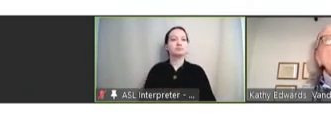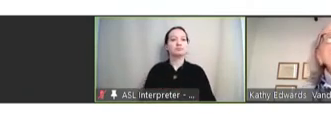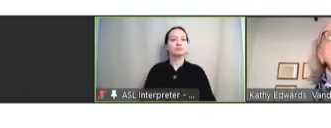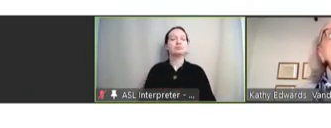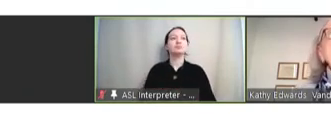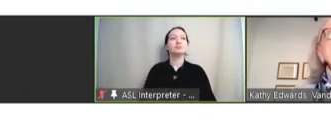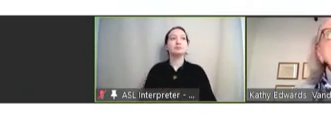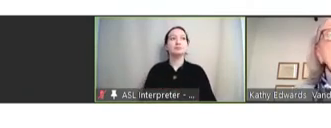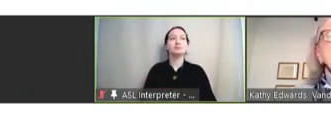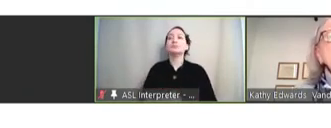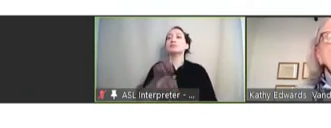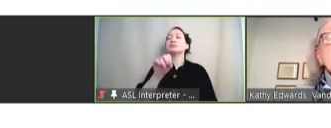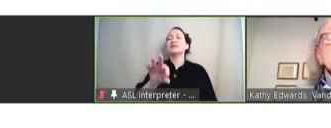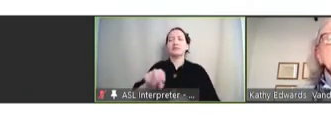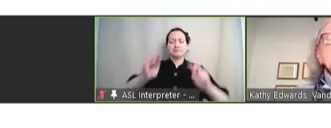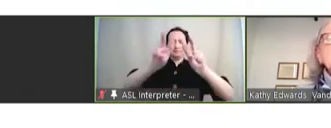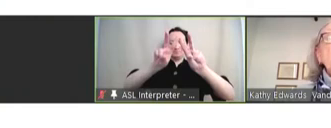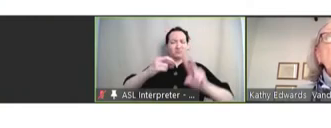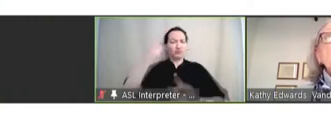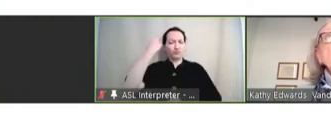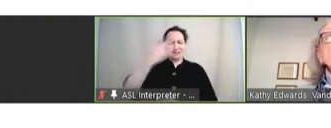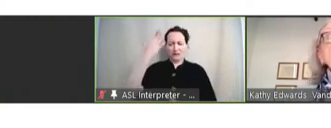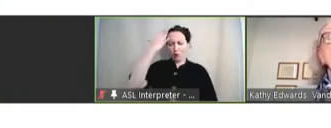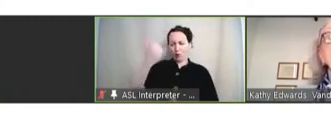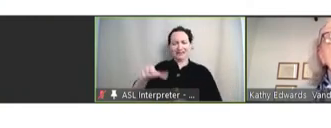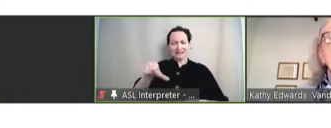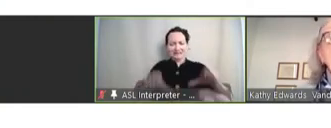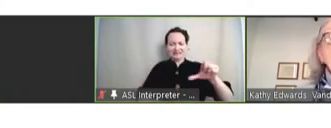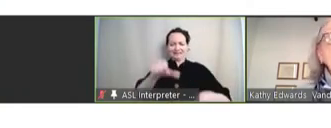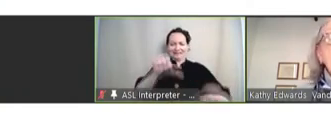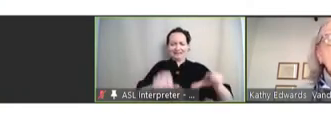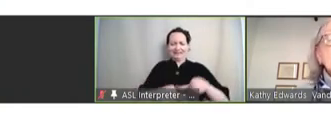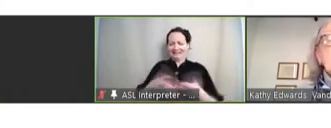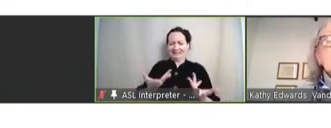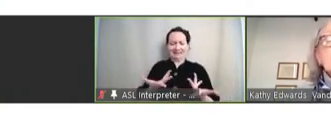When we dissect the reasons for those remaining unvaccinated,